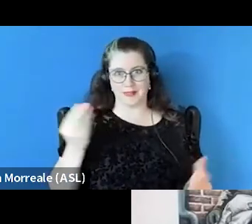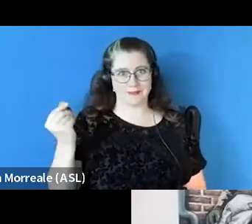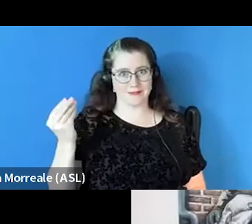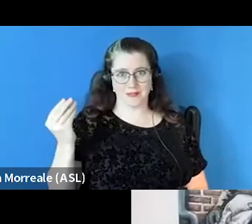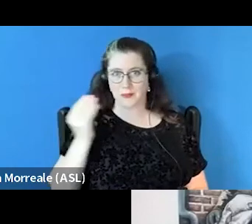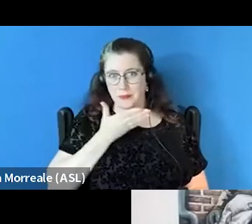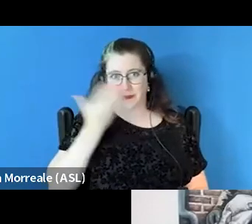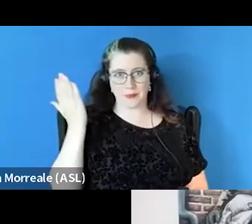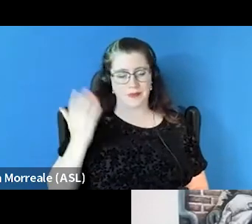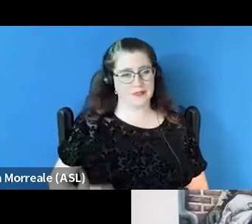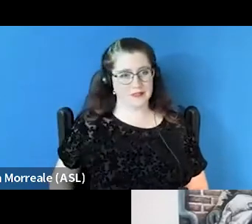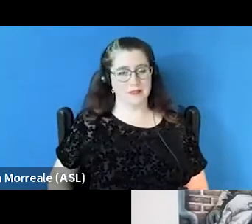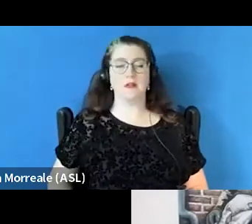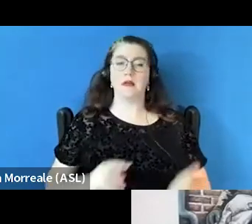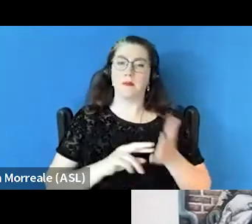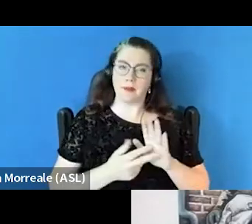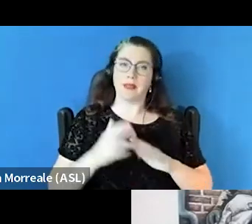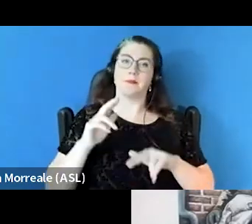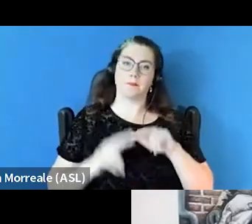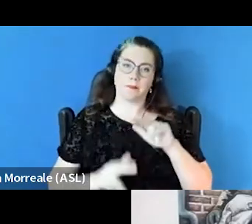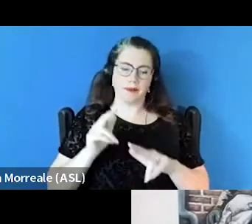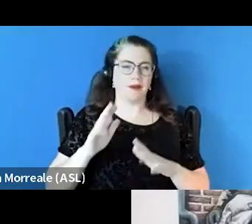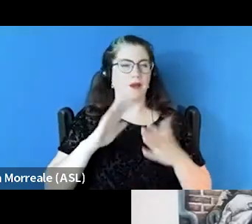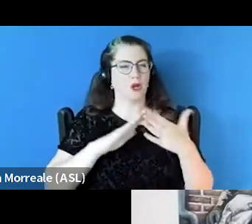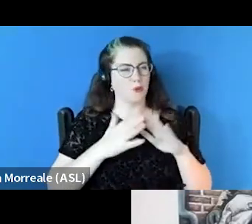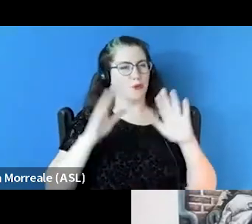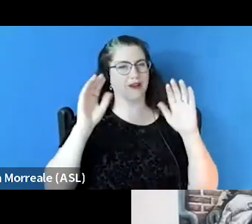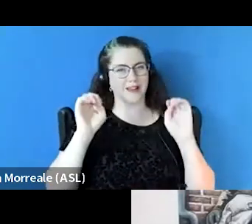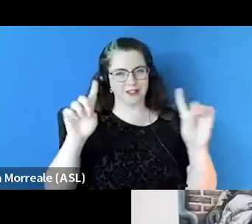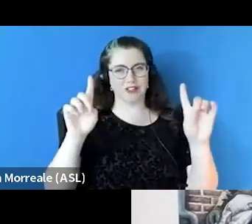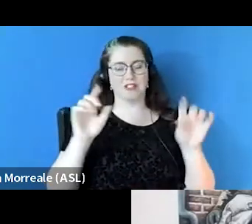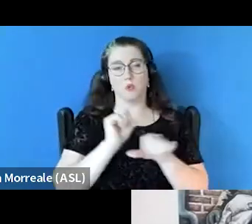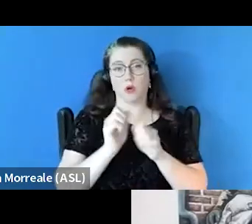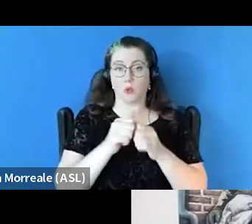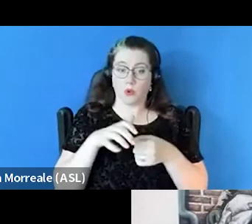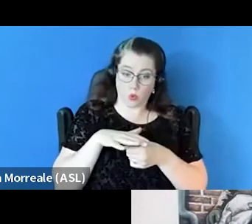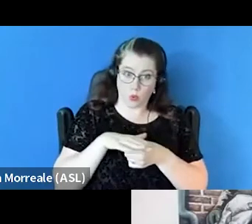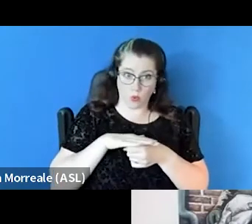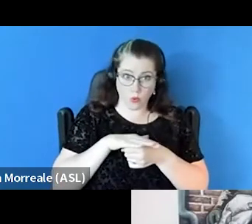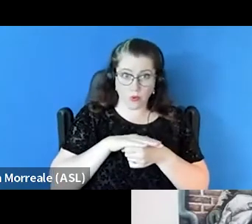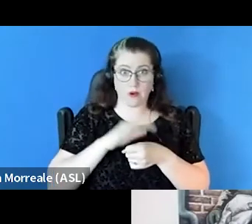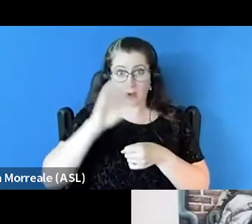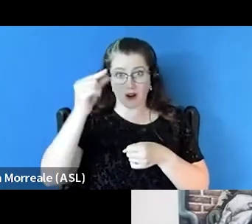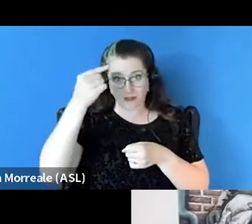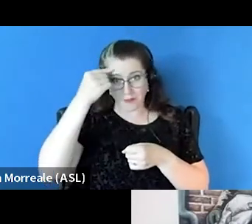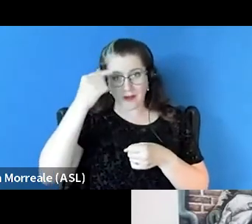So building community education and working with your local government is highly important